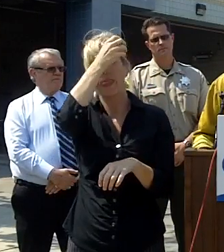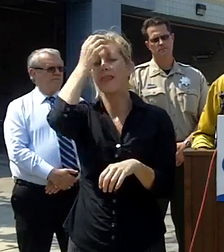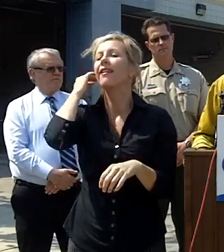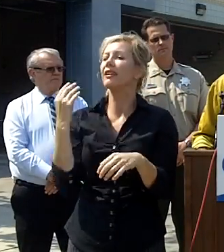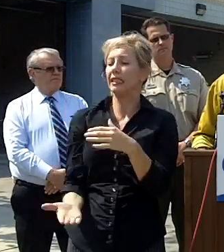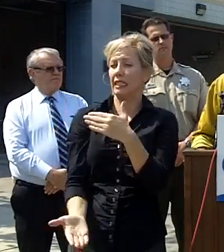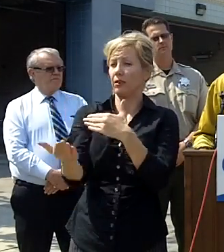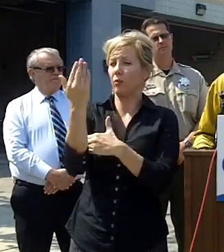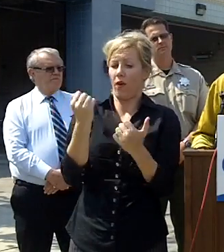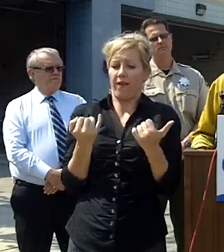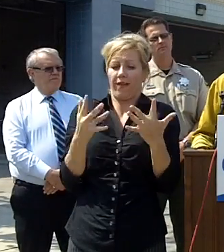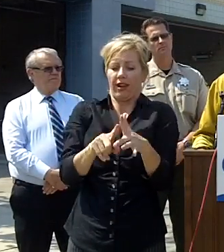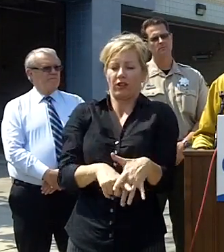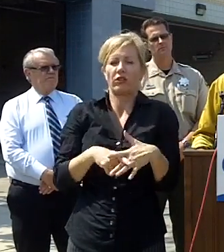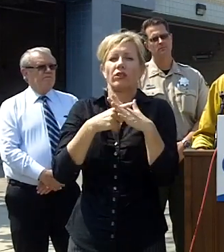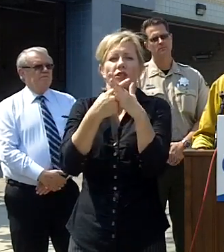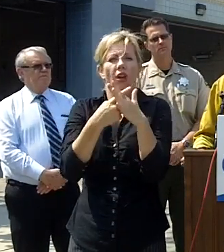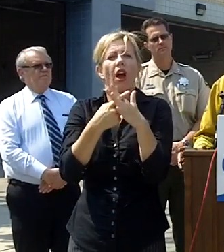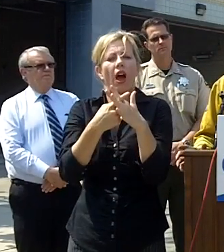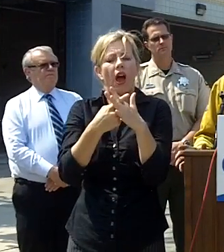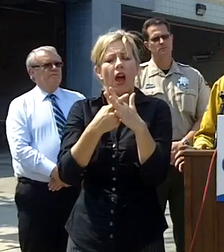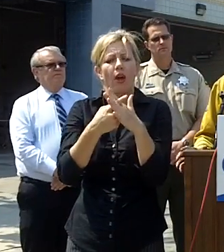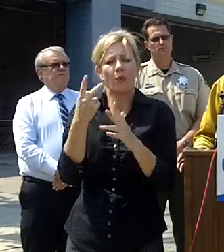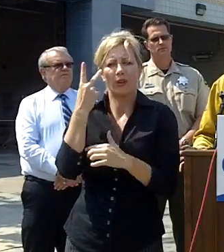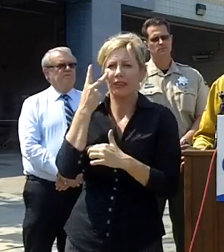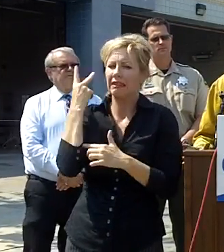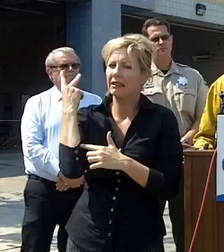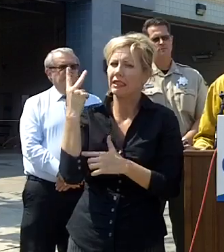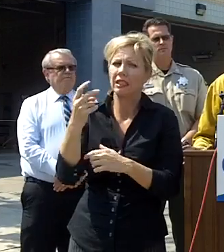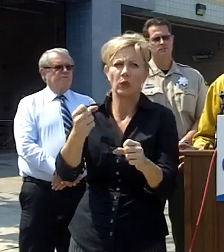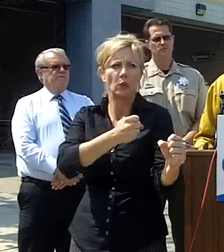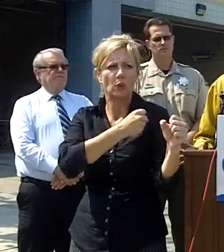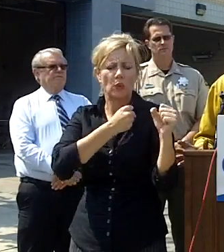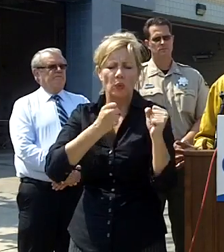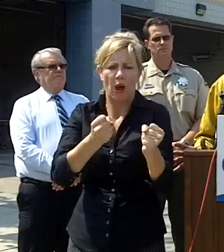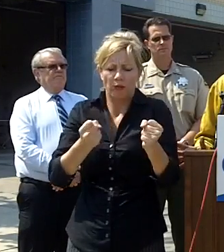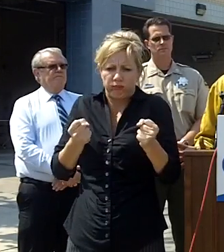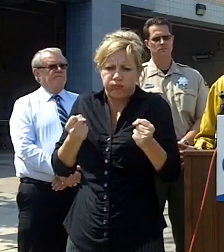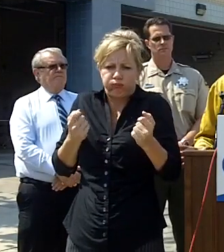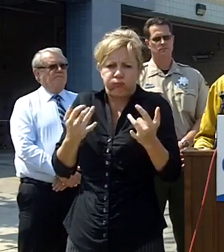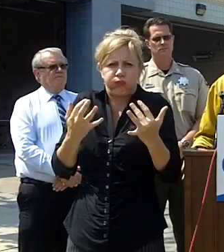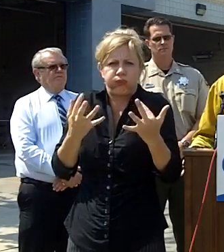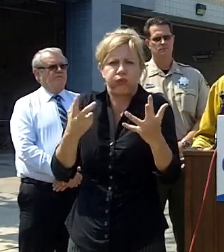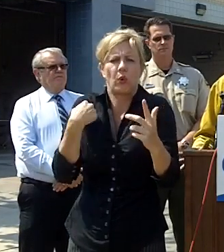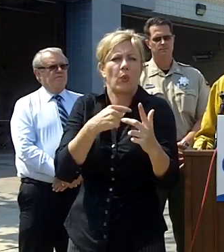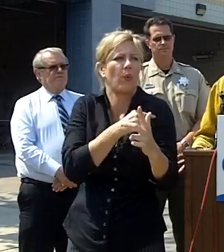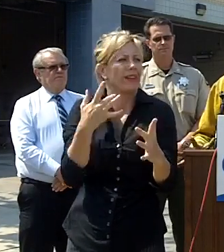this fire started the fire behavior in the fuel conditions we see or what typically we see in June